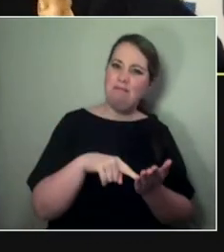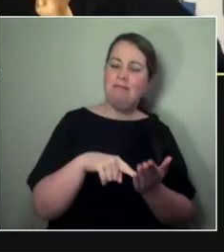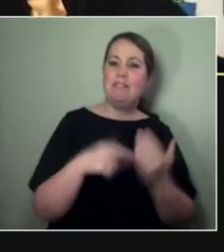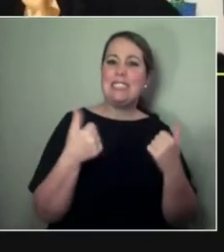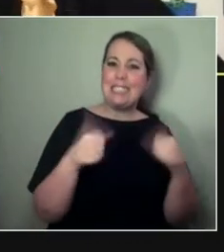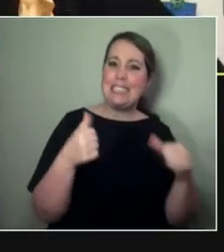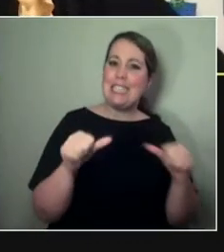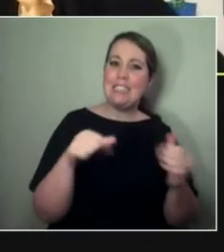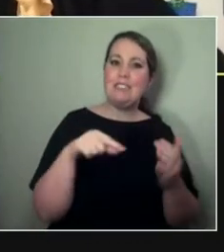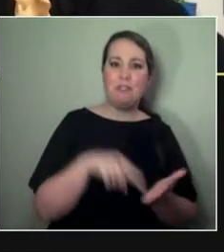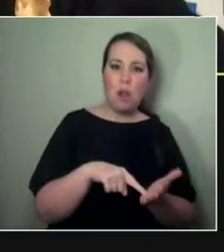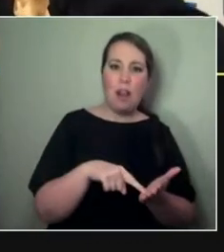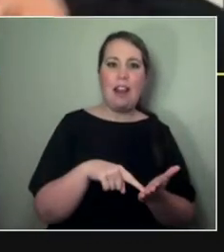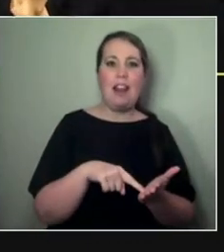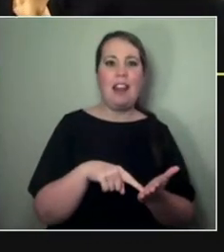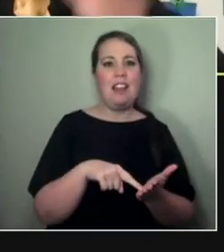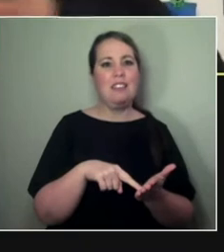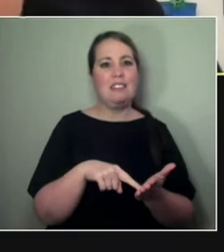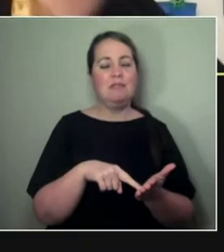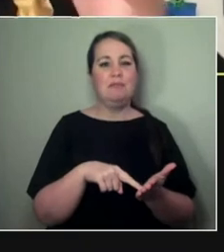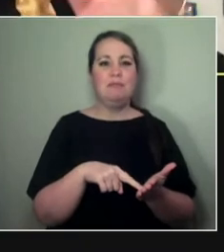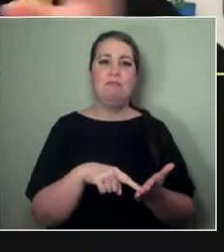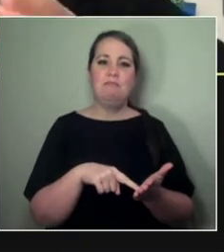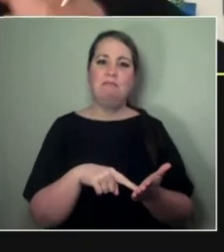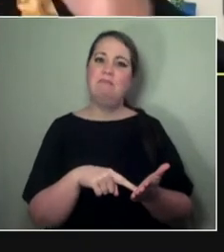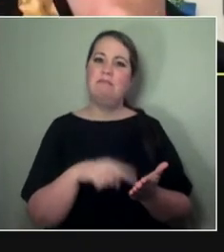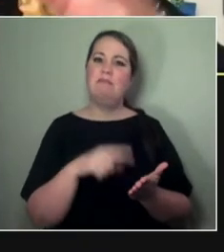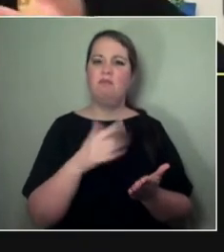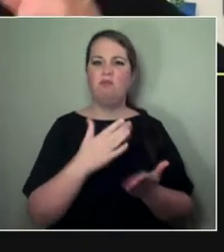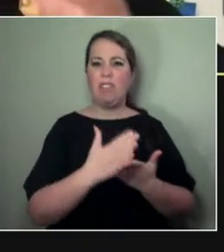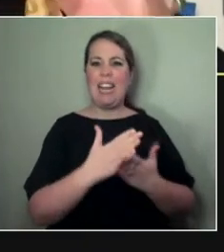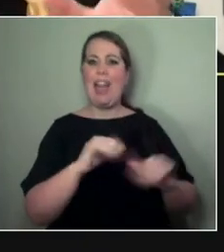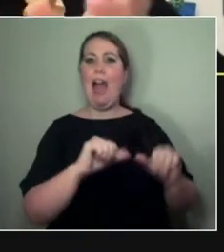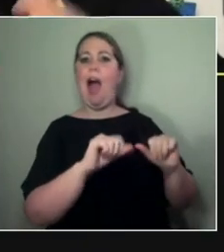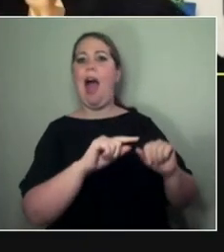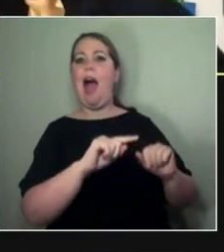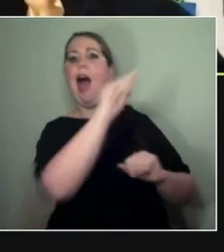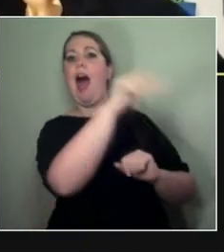rather than what, collectively, another institution,